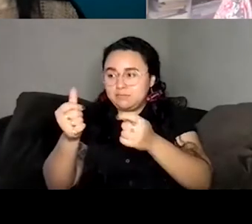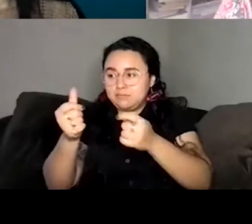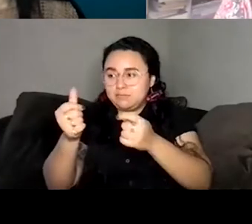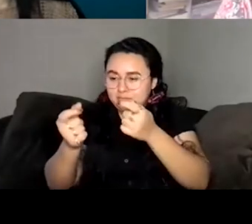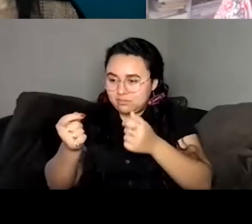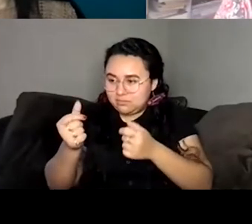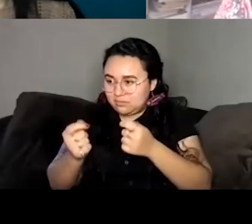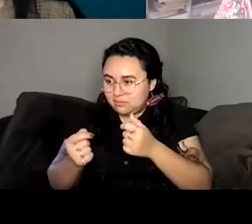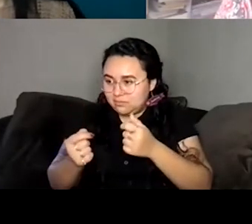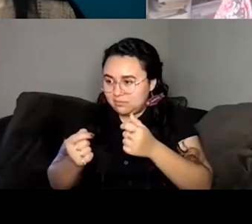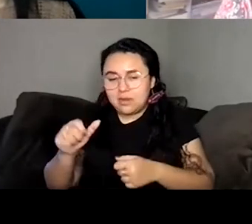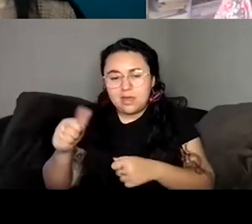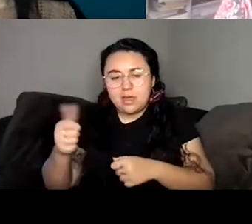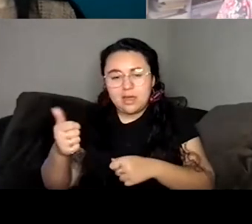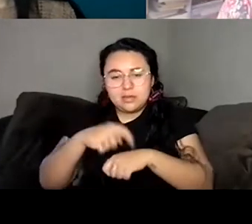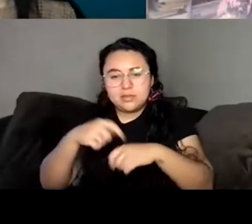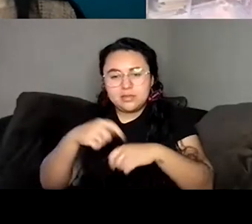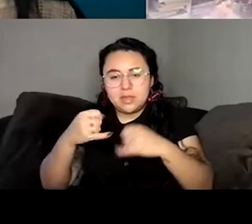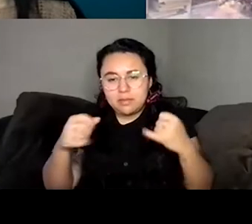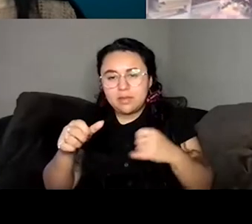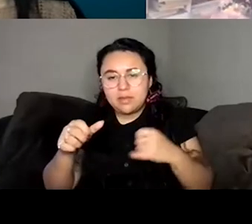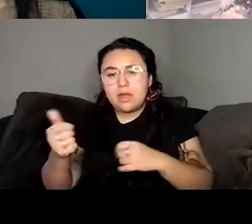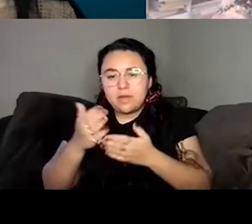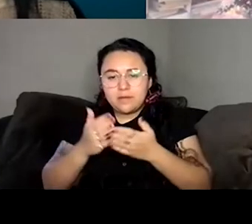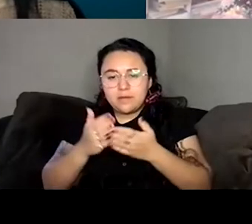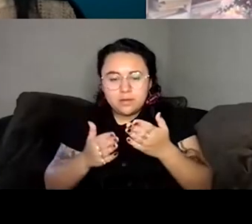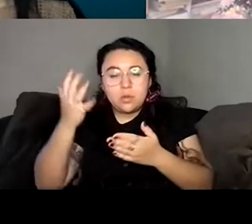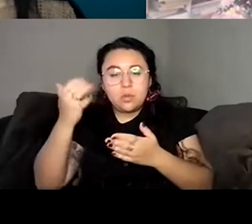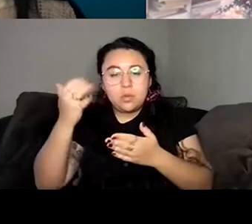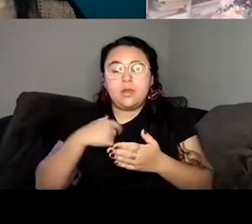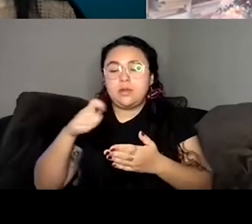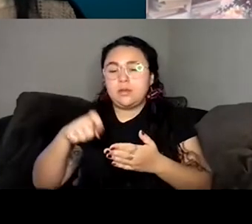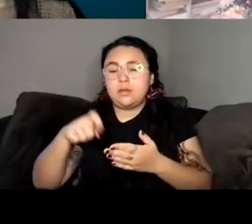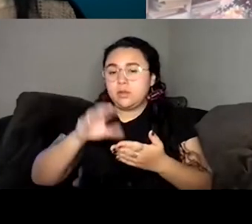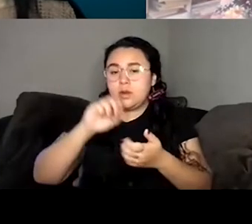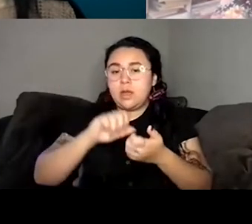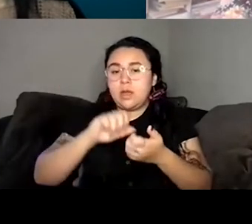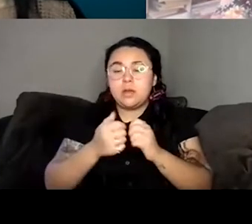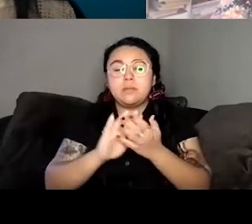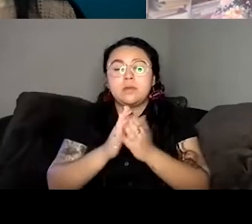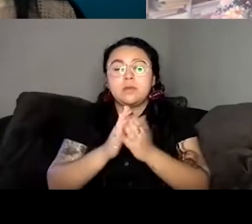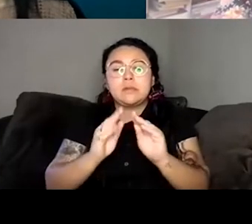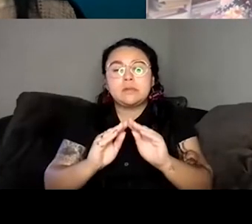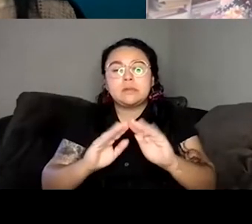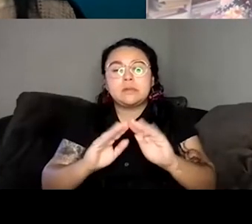because I I just had to learn how to be really clear about which part of the story I thought